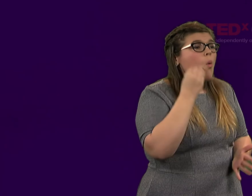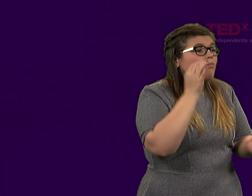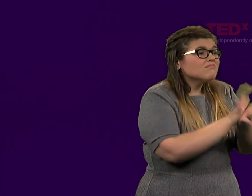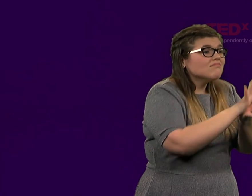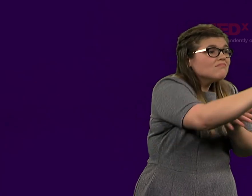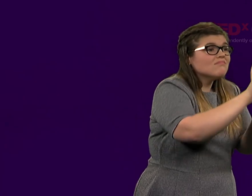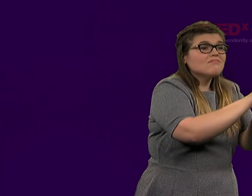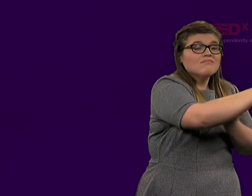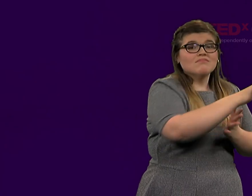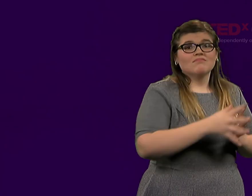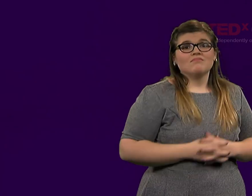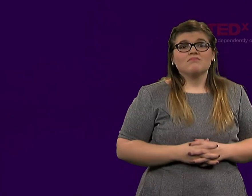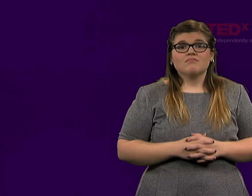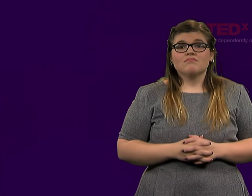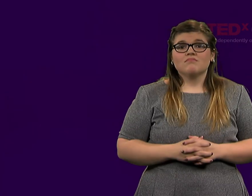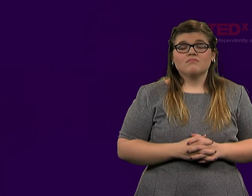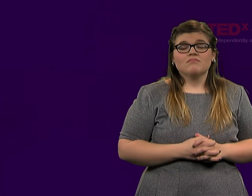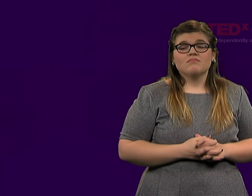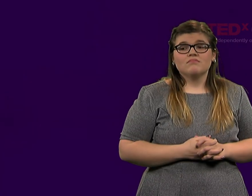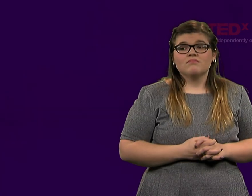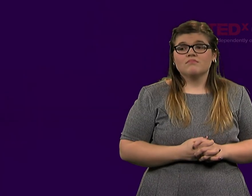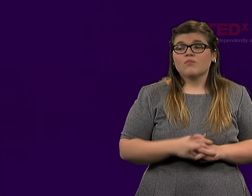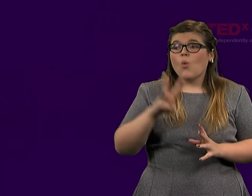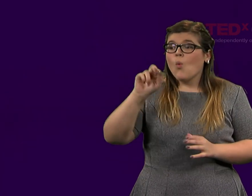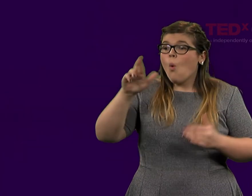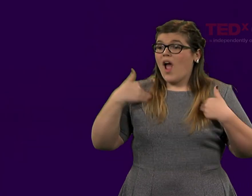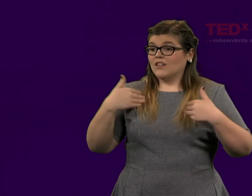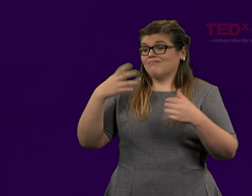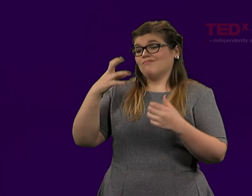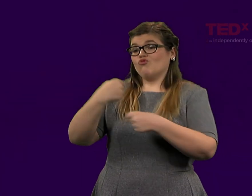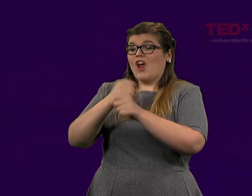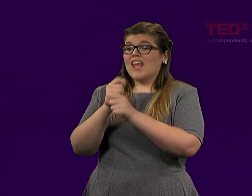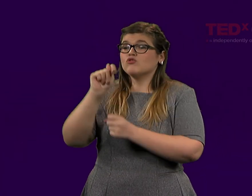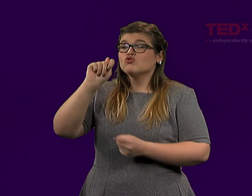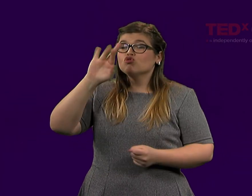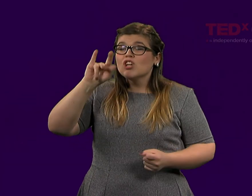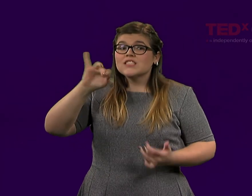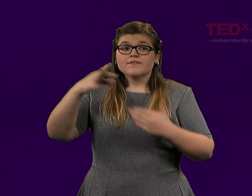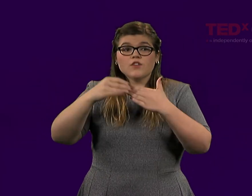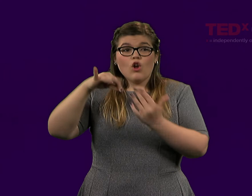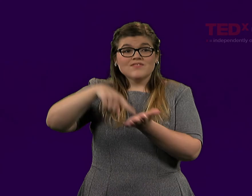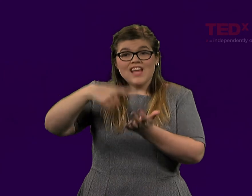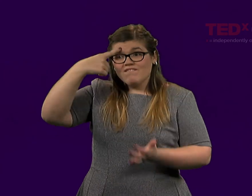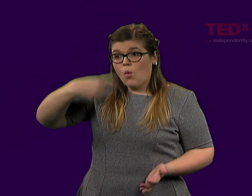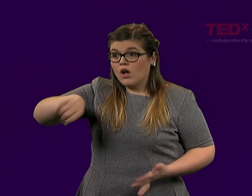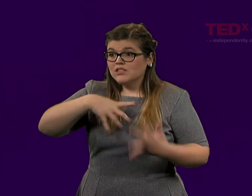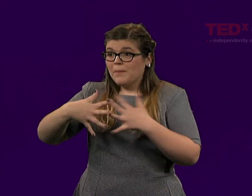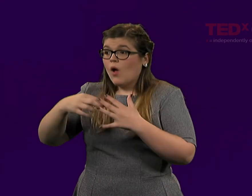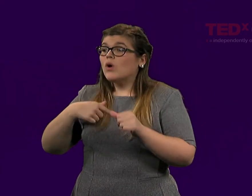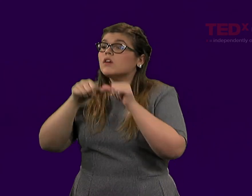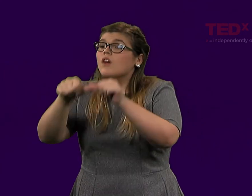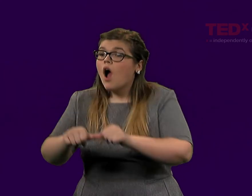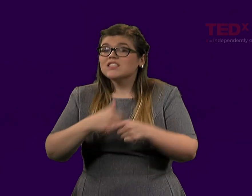We're ousting those individuals who live in the countries where we begin these wars.